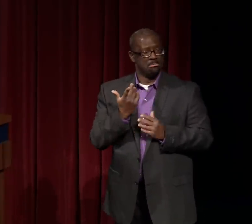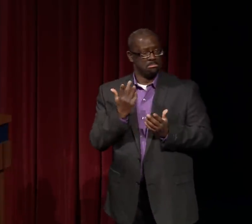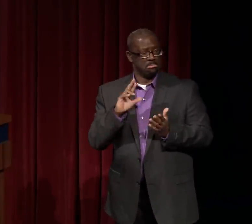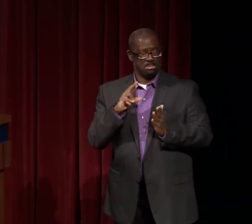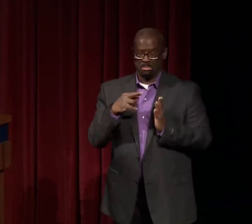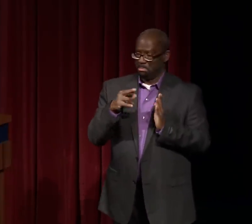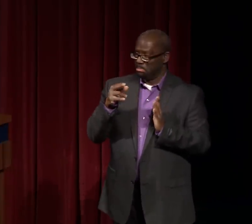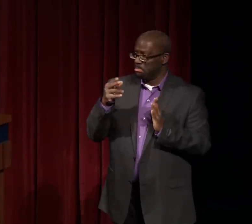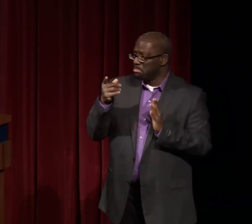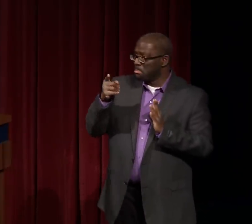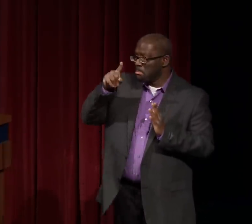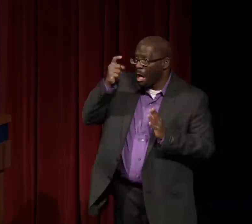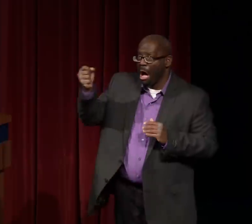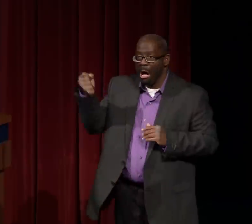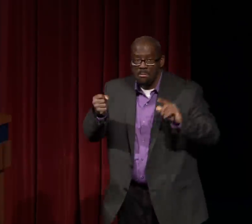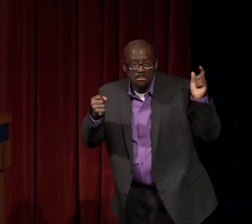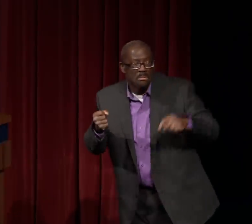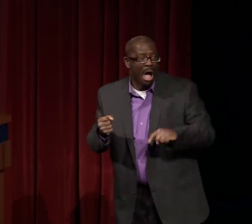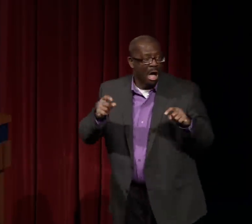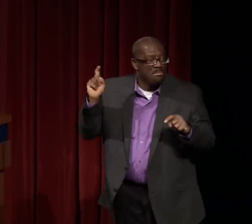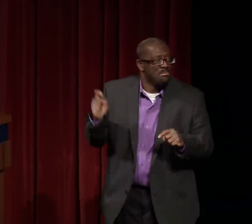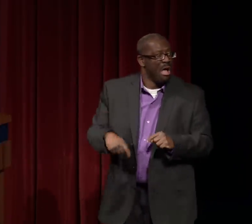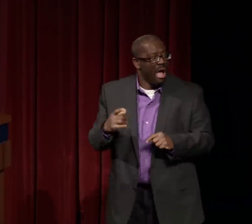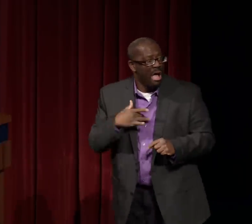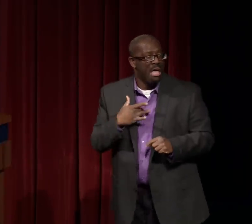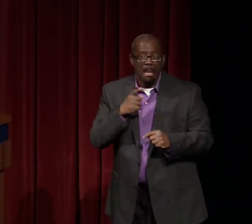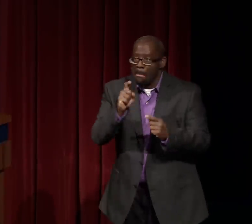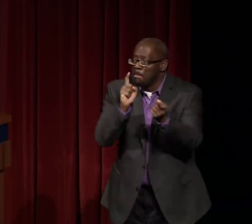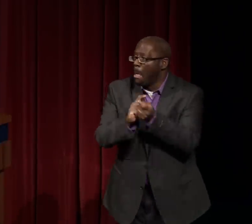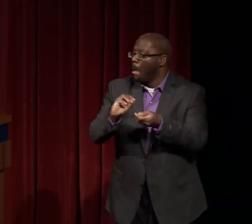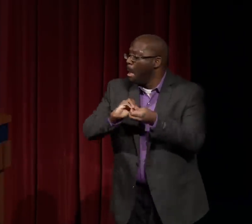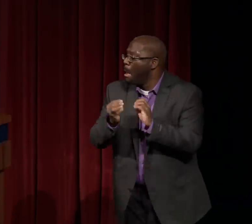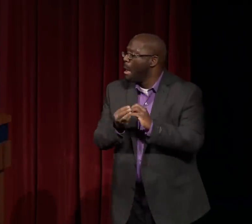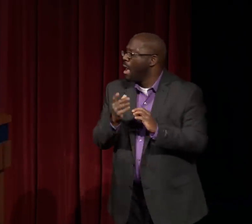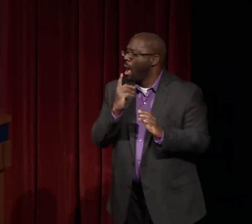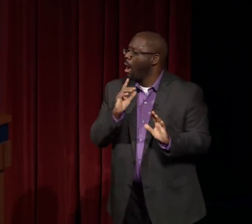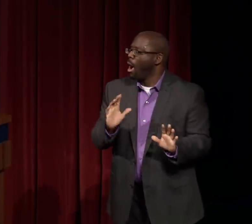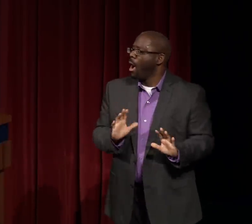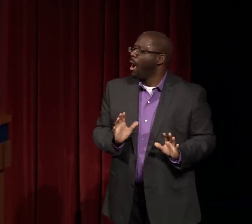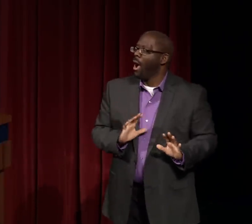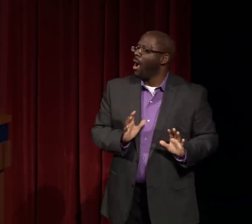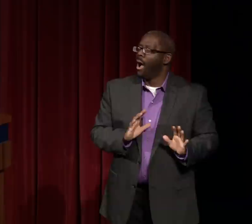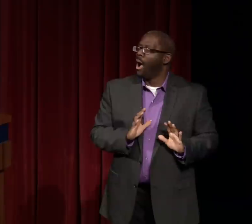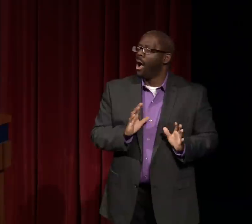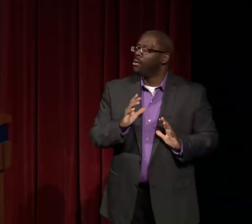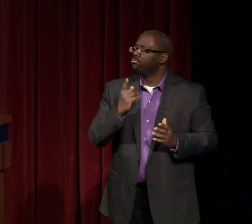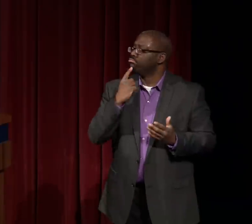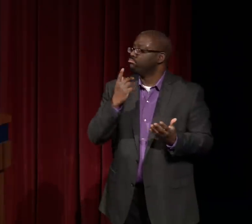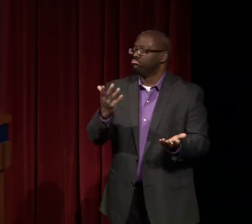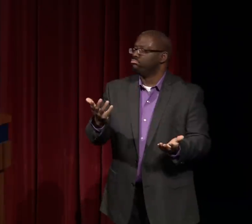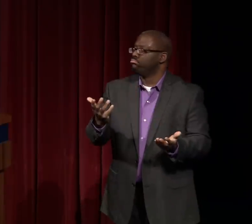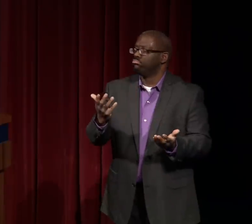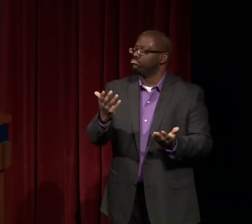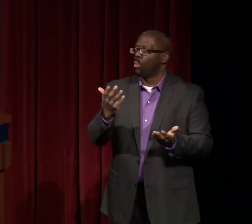I know a lot of people don't realize the importance